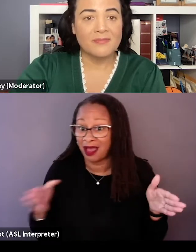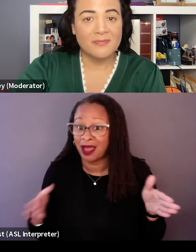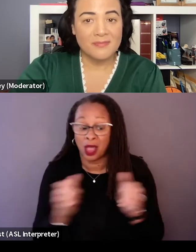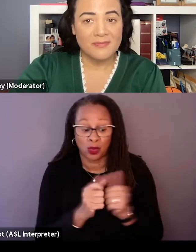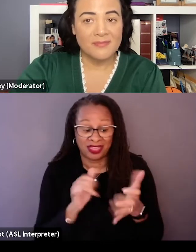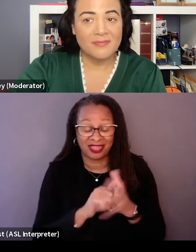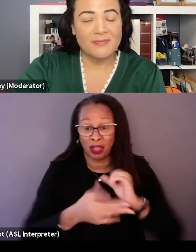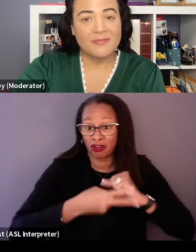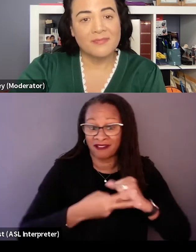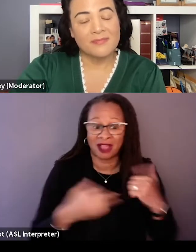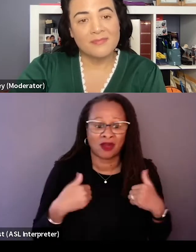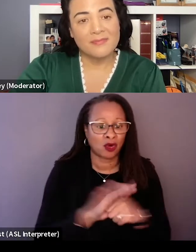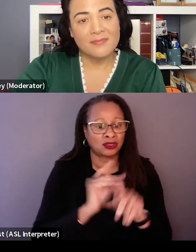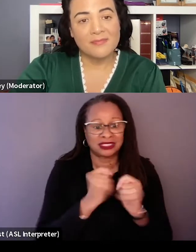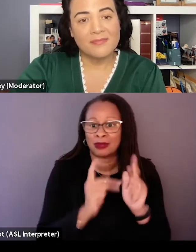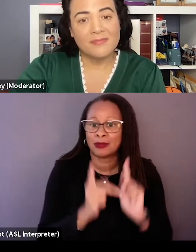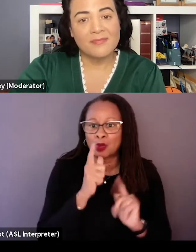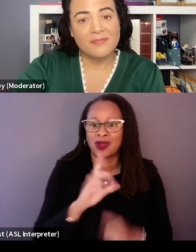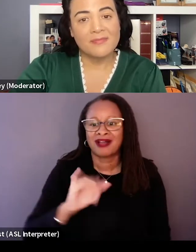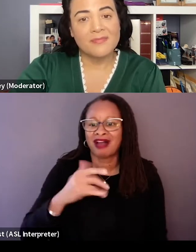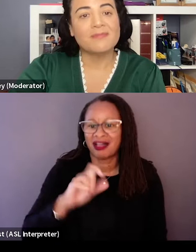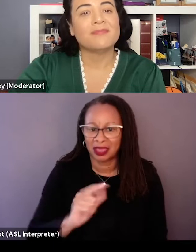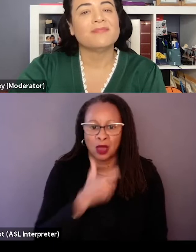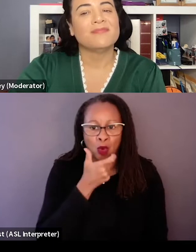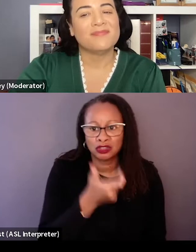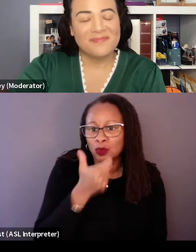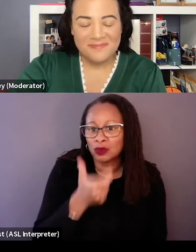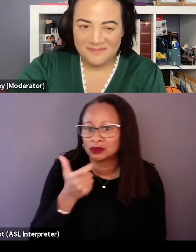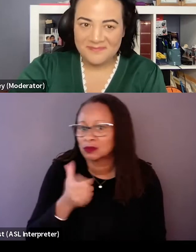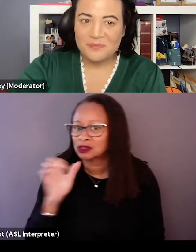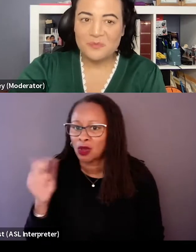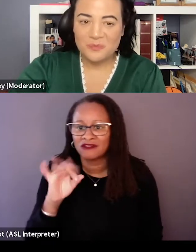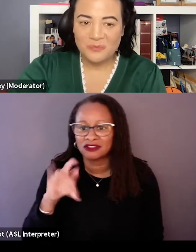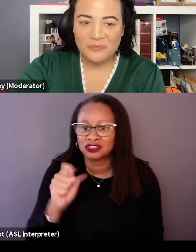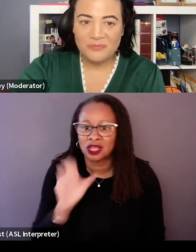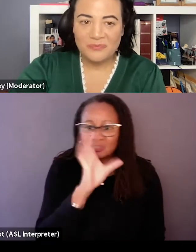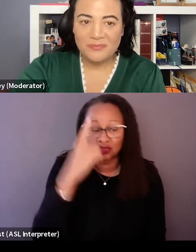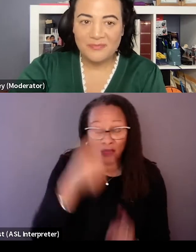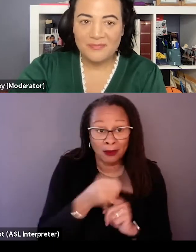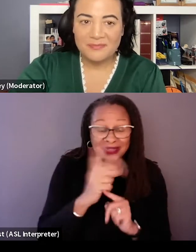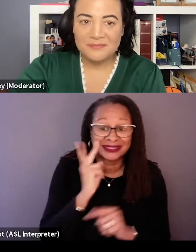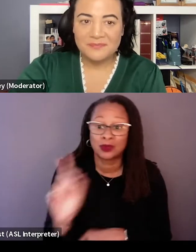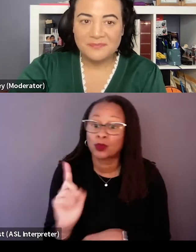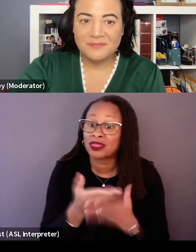we had a whole team of people logging it, watching that footage and looking for moments and kind of seeing where the things align.